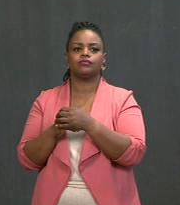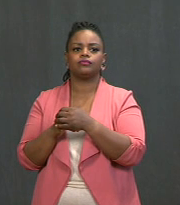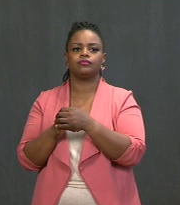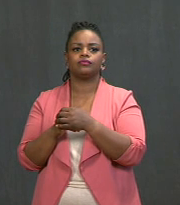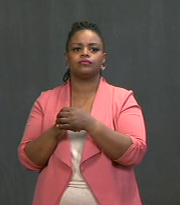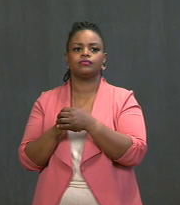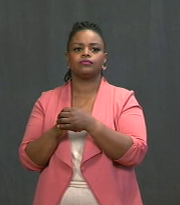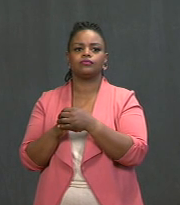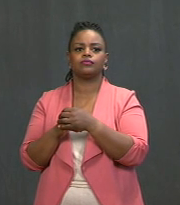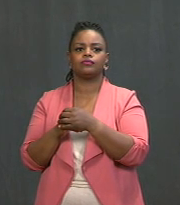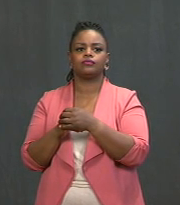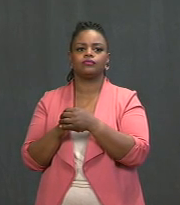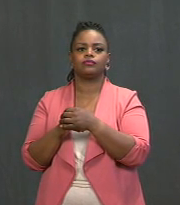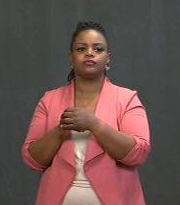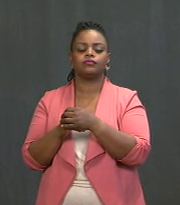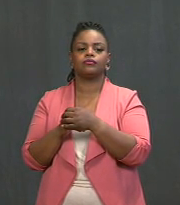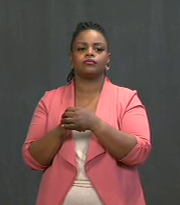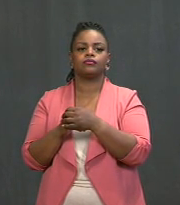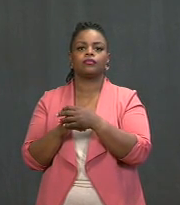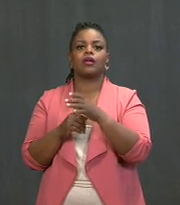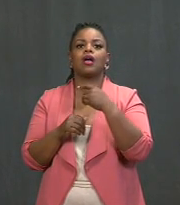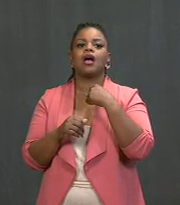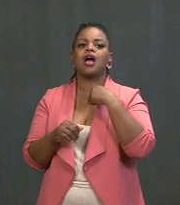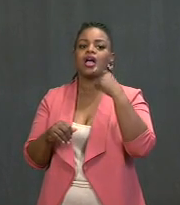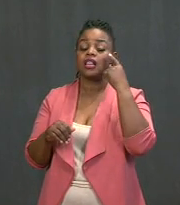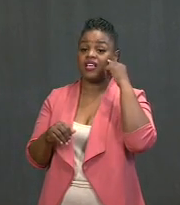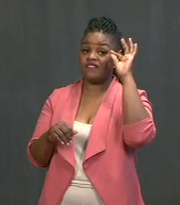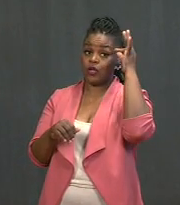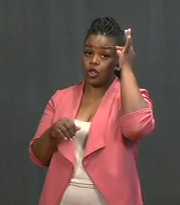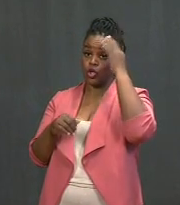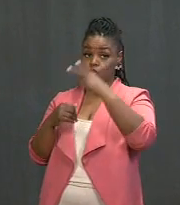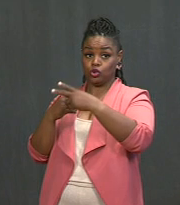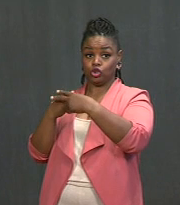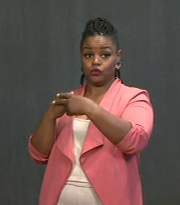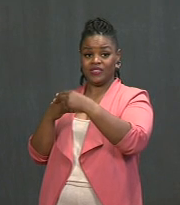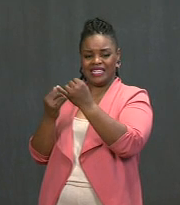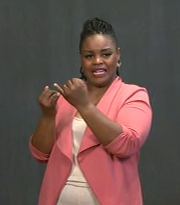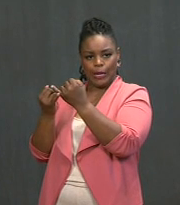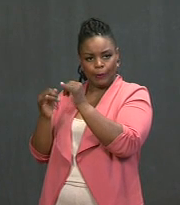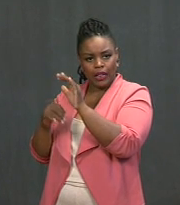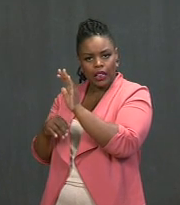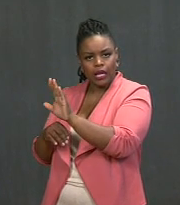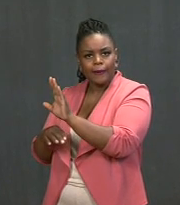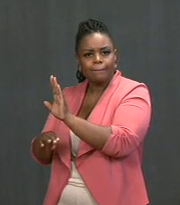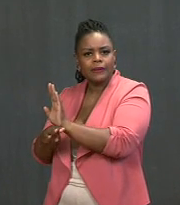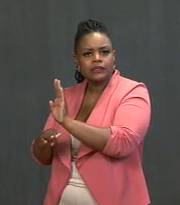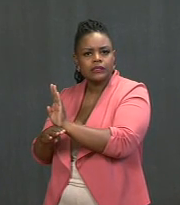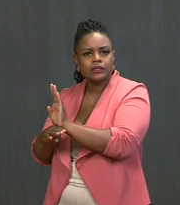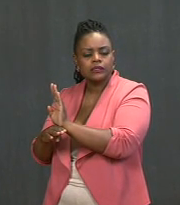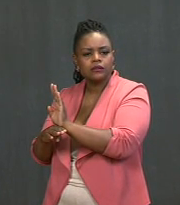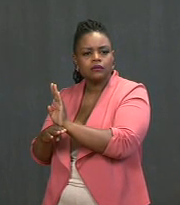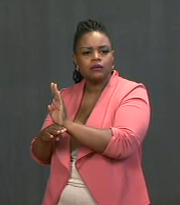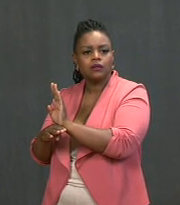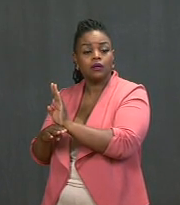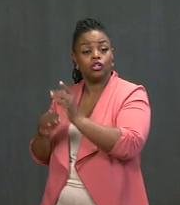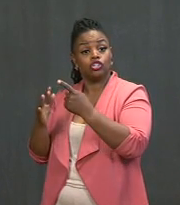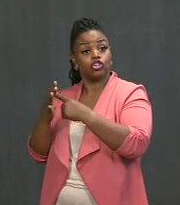I think the Federal Reserve is an independent operation. And starting off my presidency, I want to be real clear